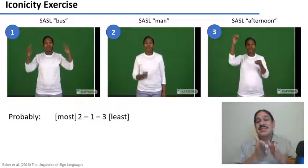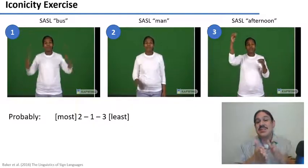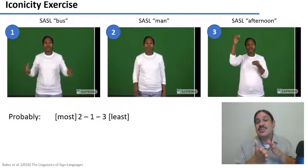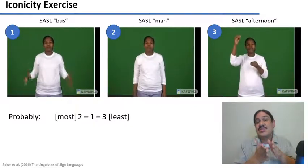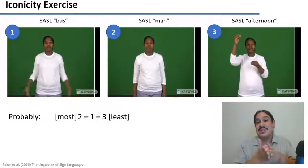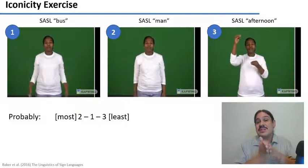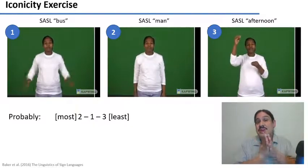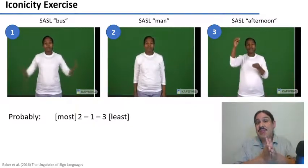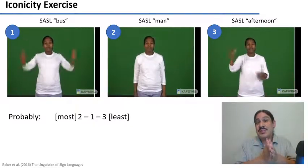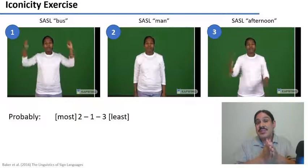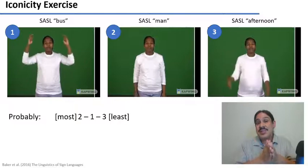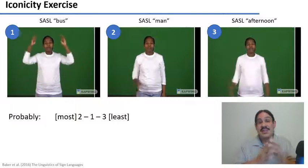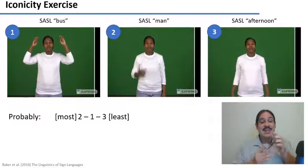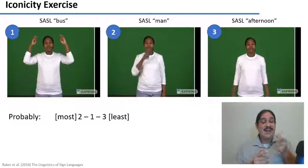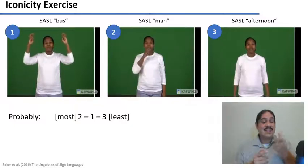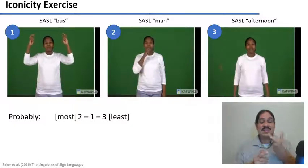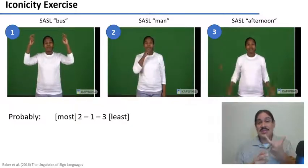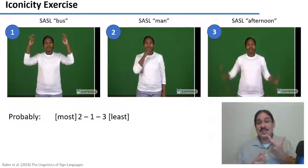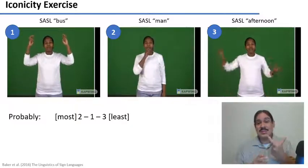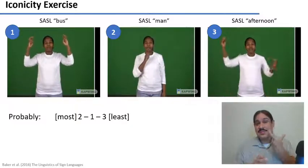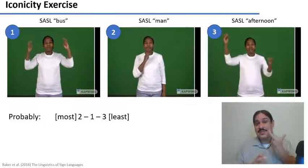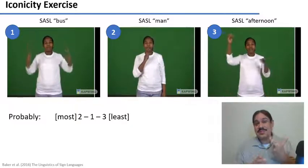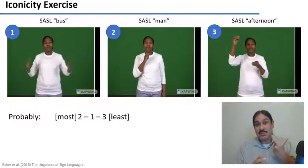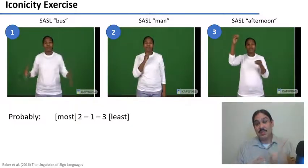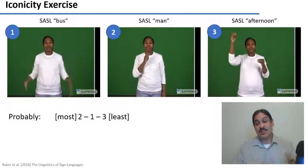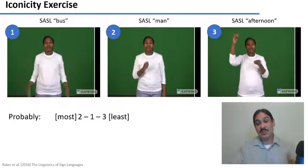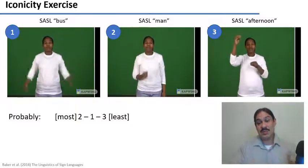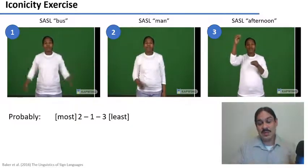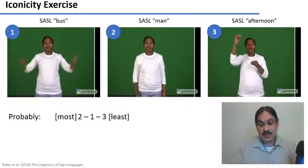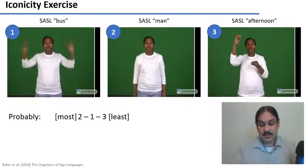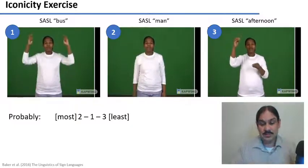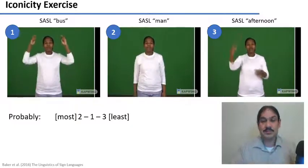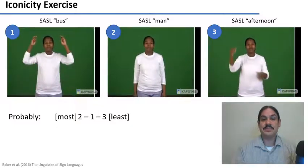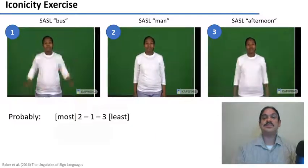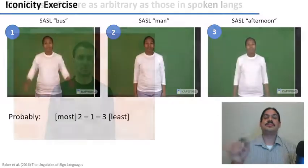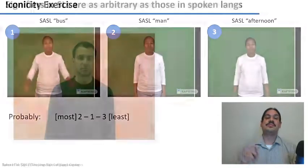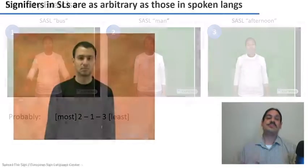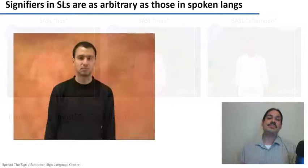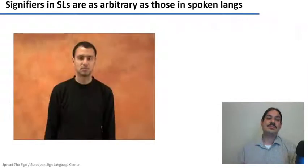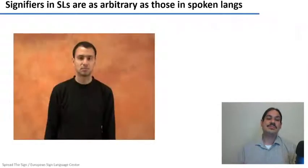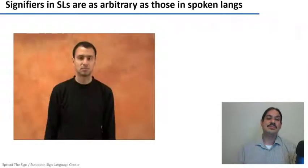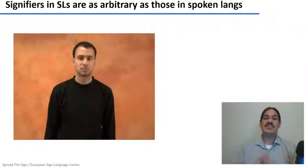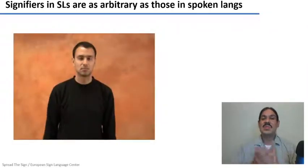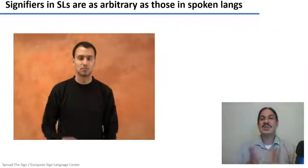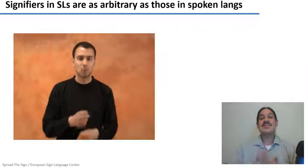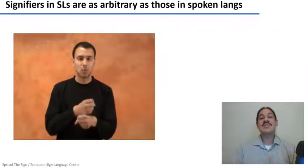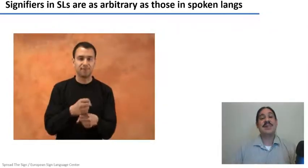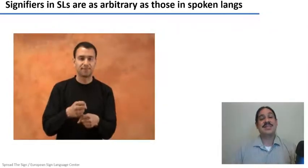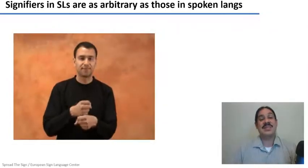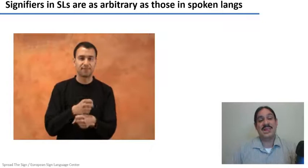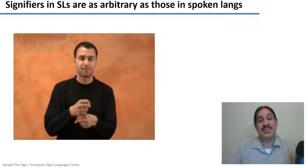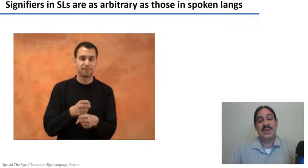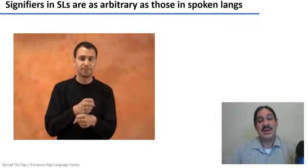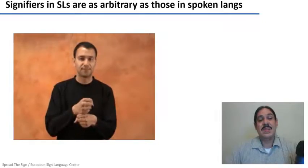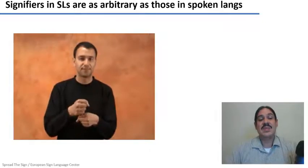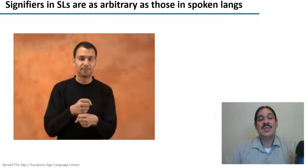from the American Sign Language, from ASL what does it mean?